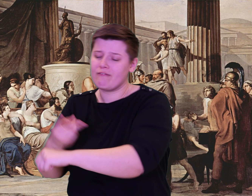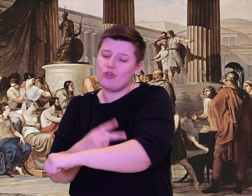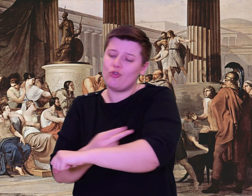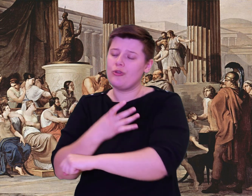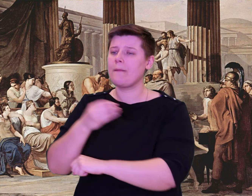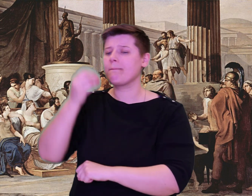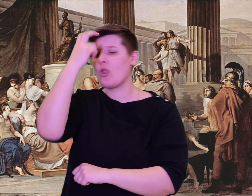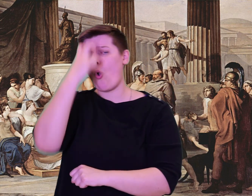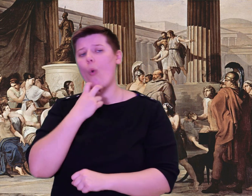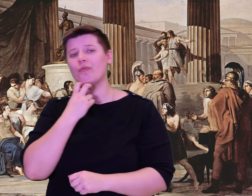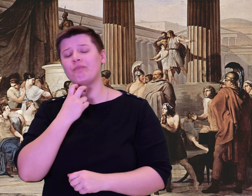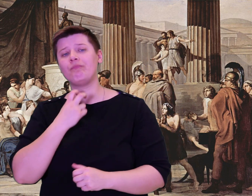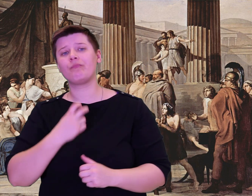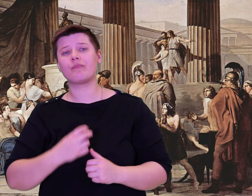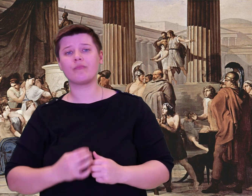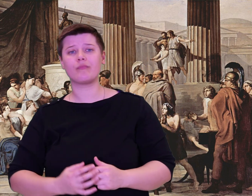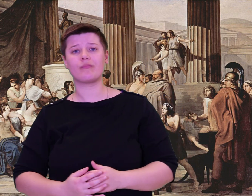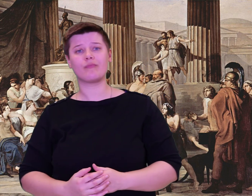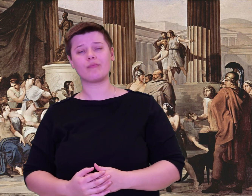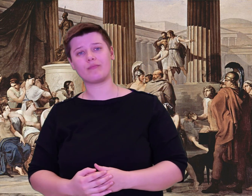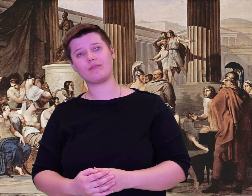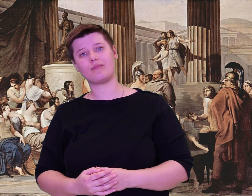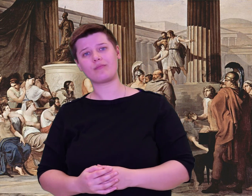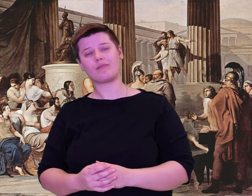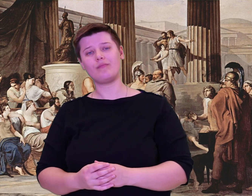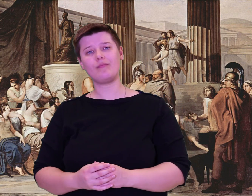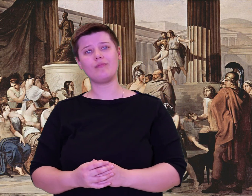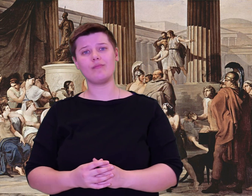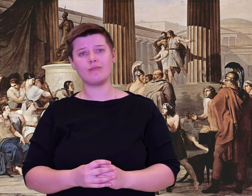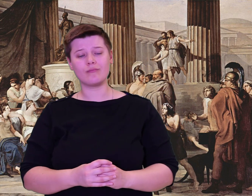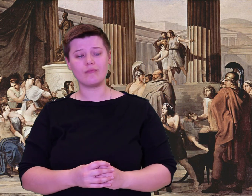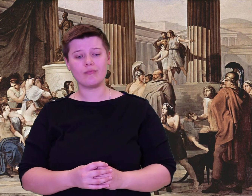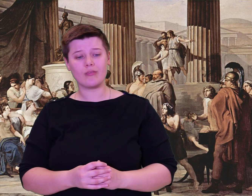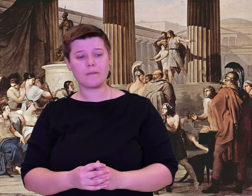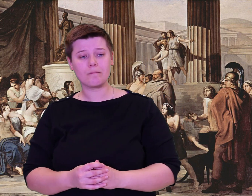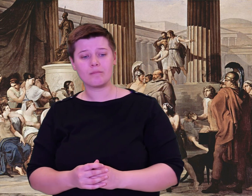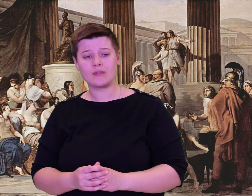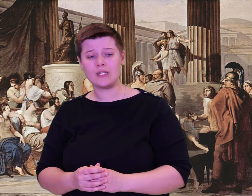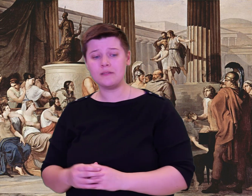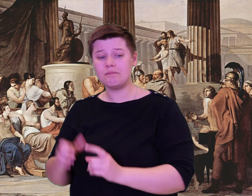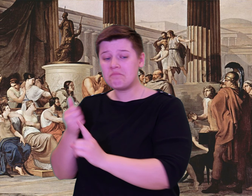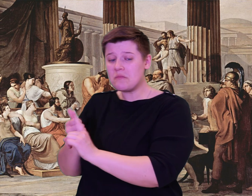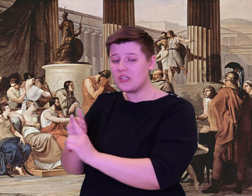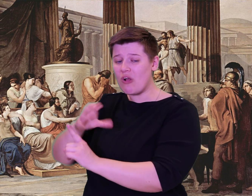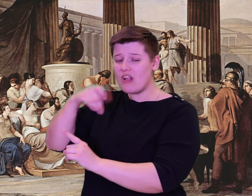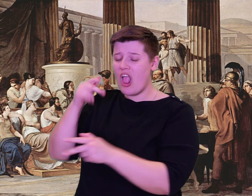With that, I climbed on board and told my crew to come with me and then untie the